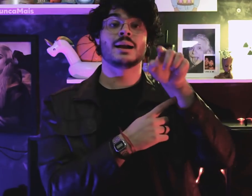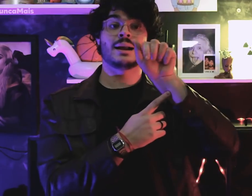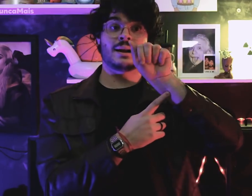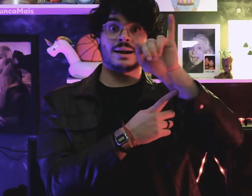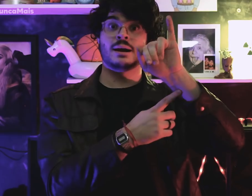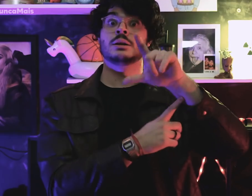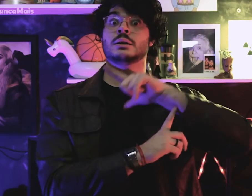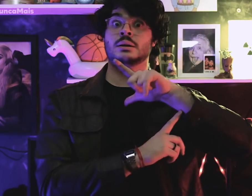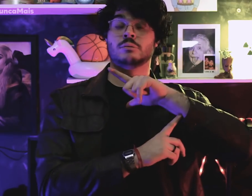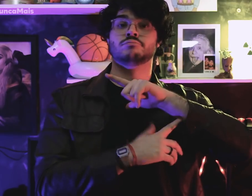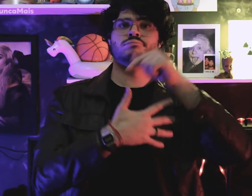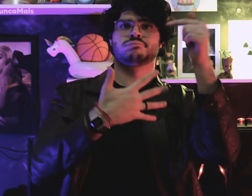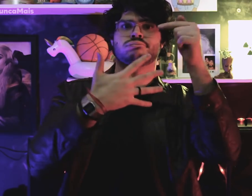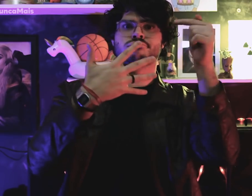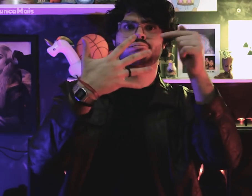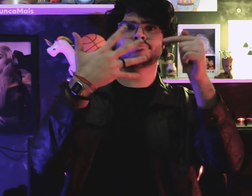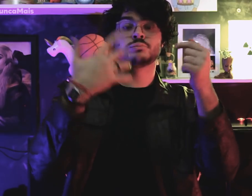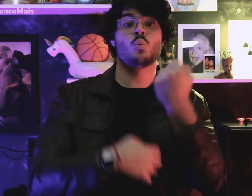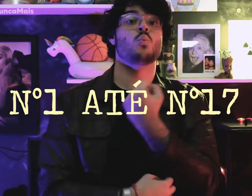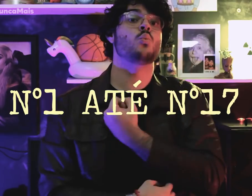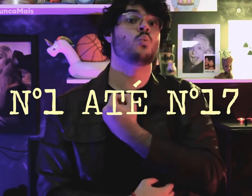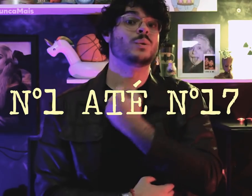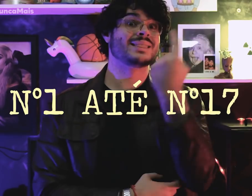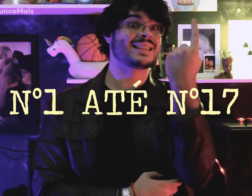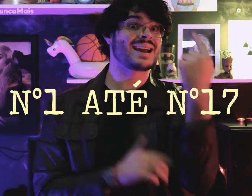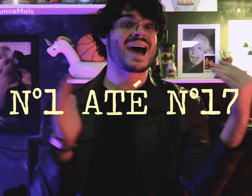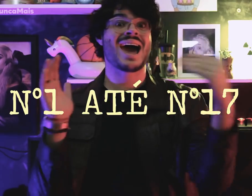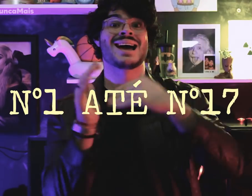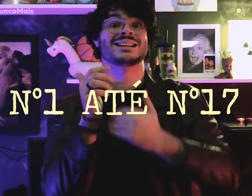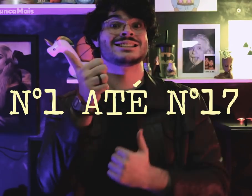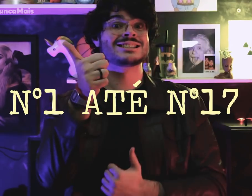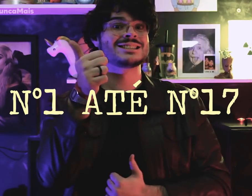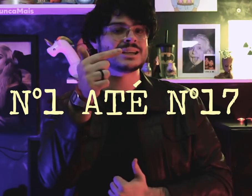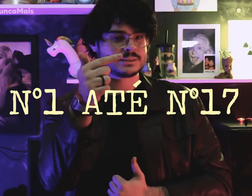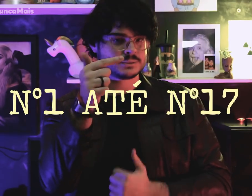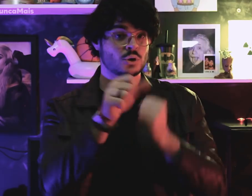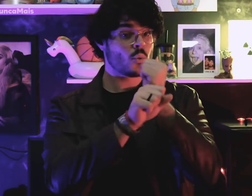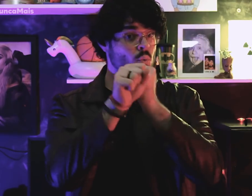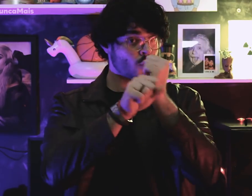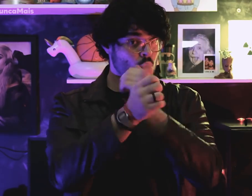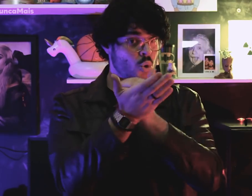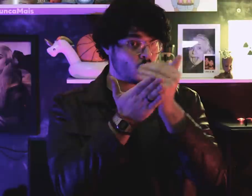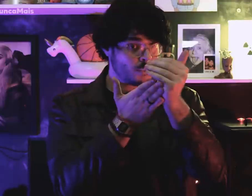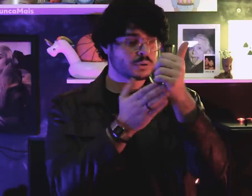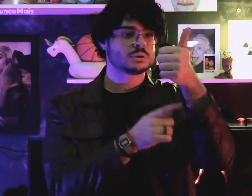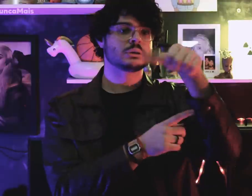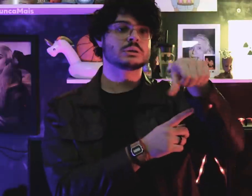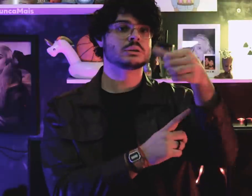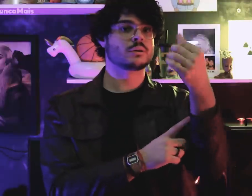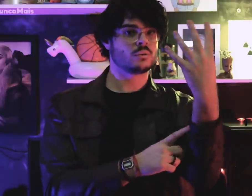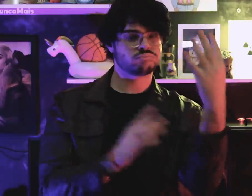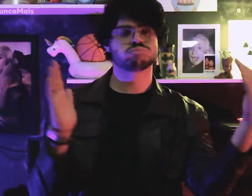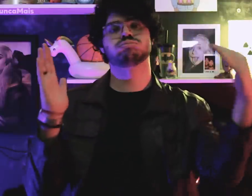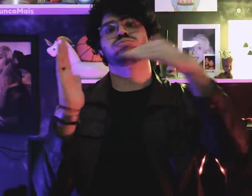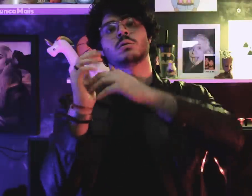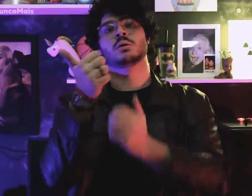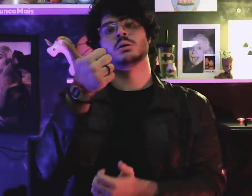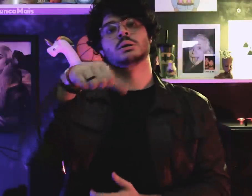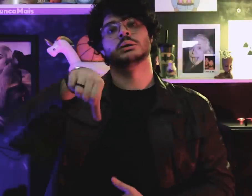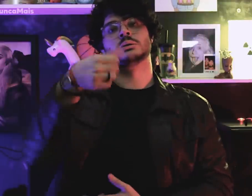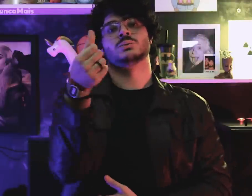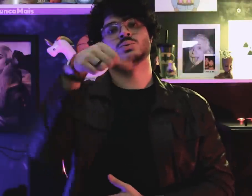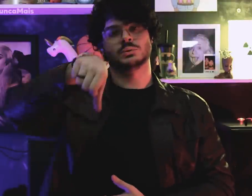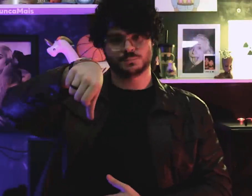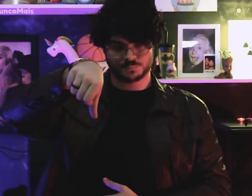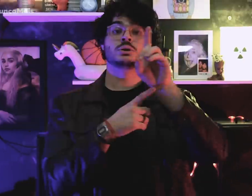These acts existed nº 1 to nº 17, from 1964 to 1969.